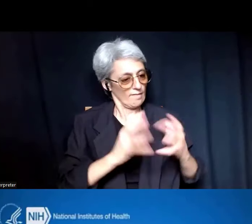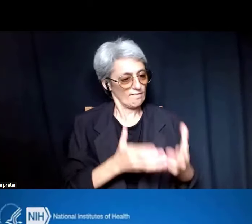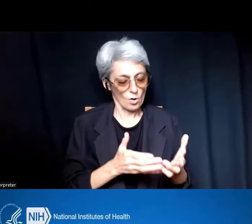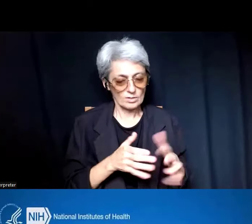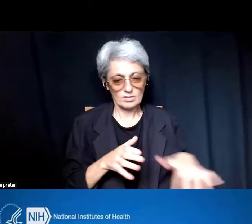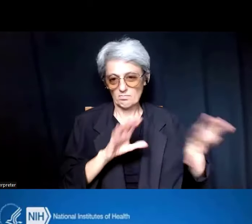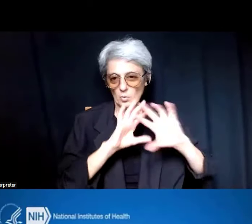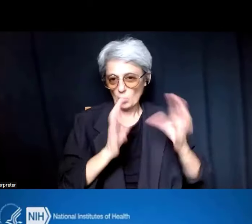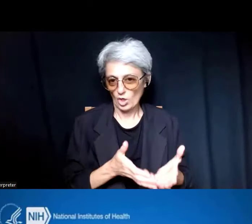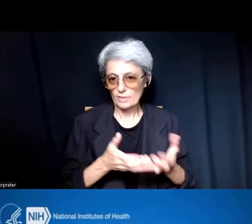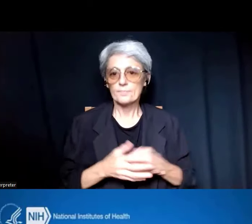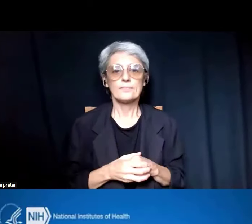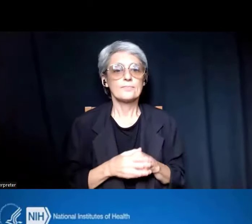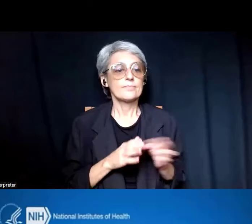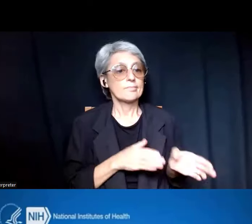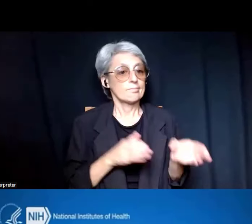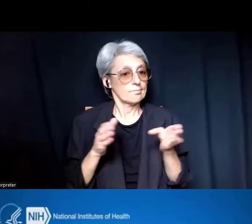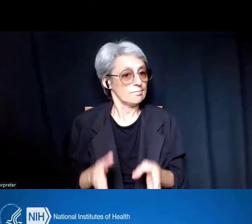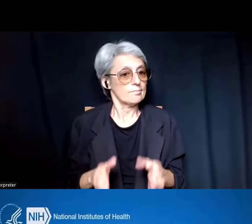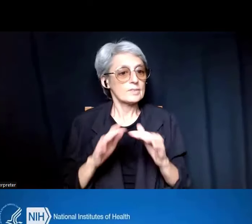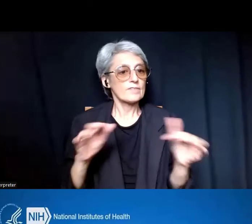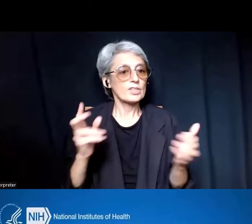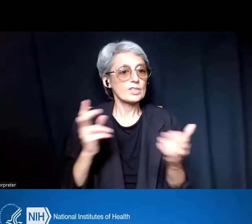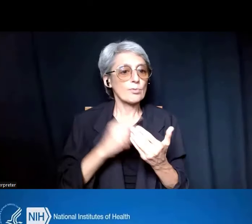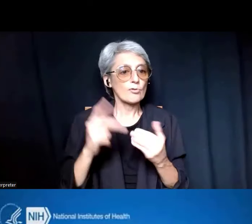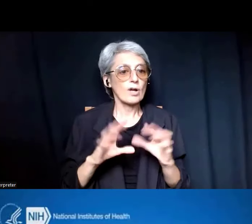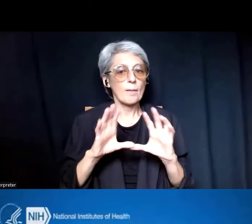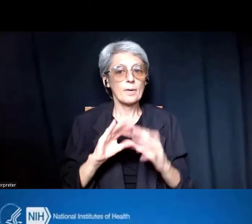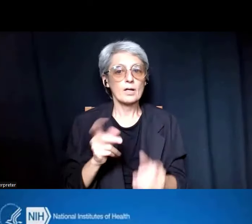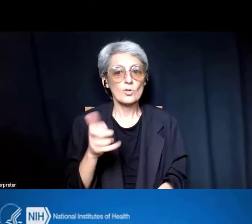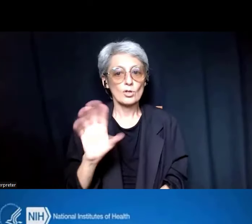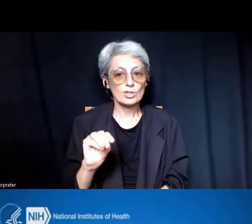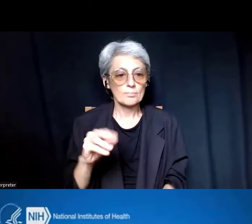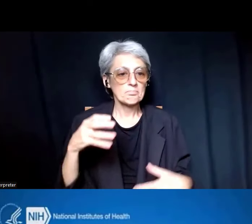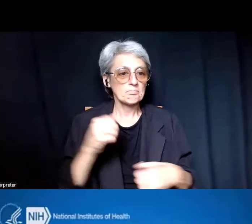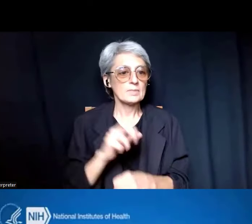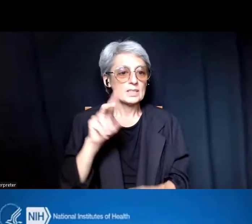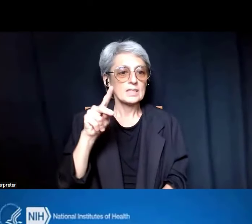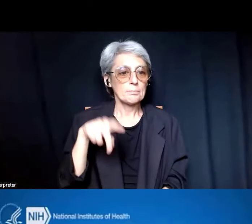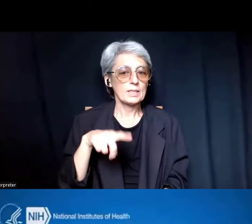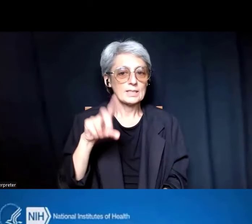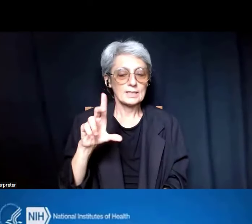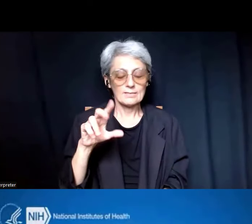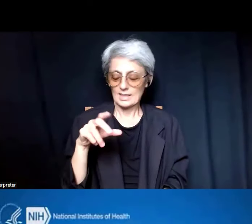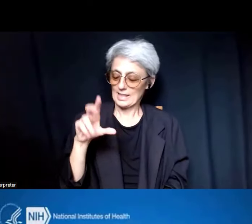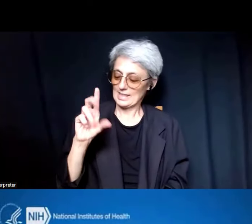There's also the Diversity Program Consortium, or DPC, another common fund initiative